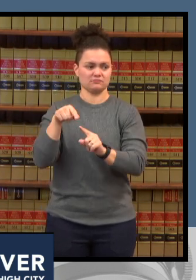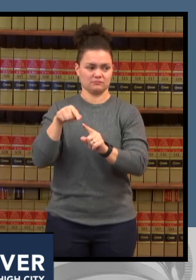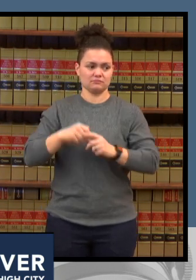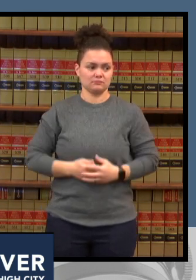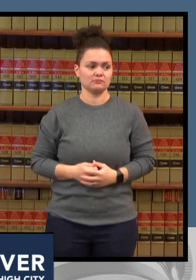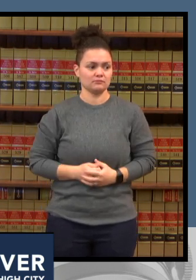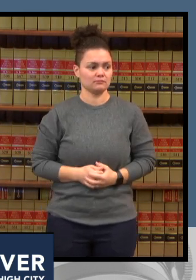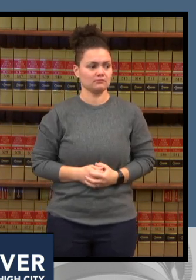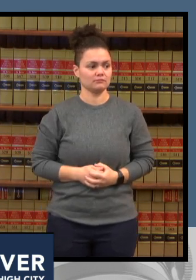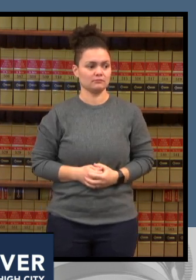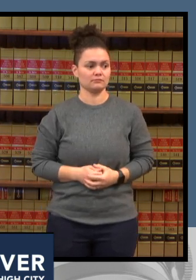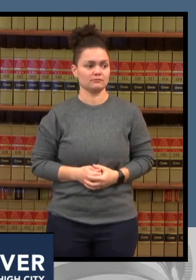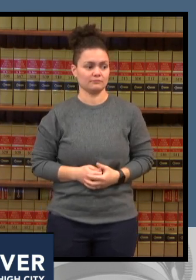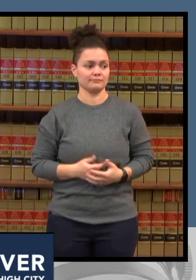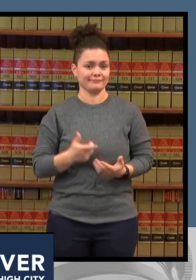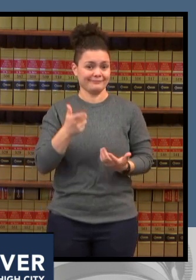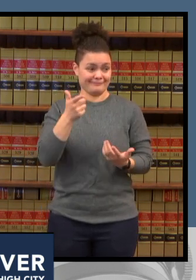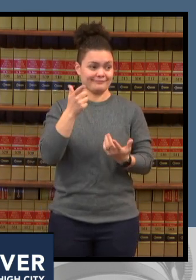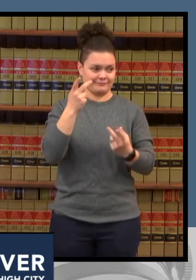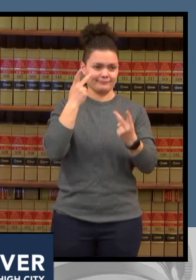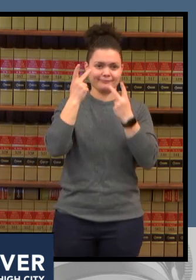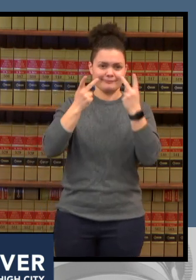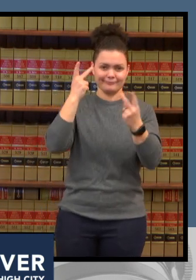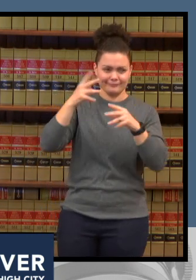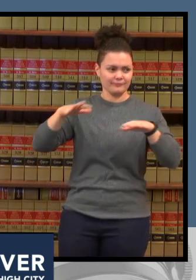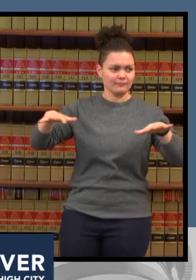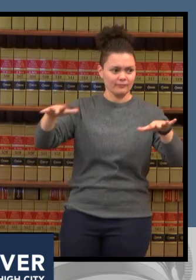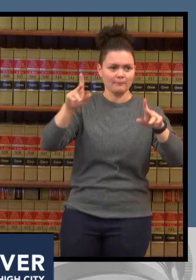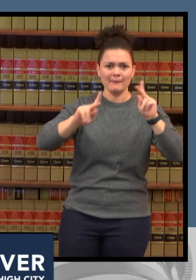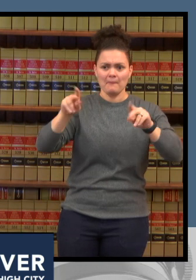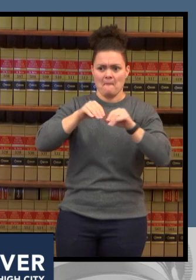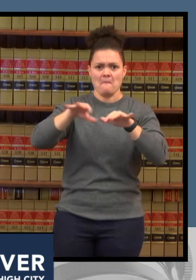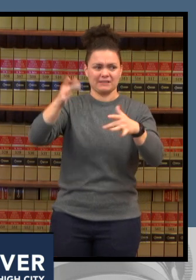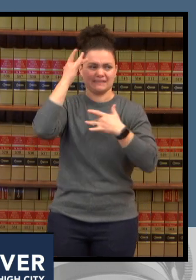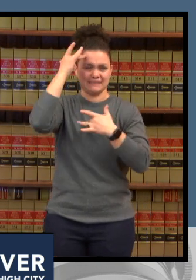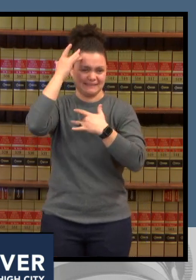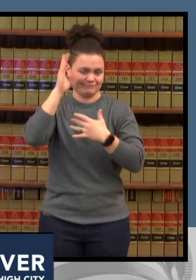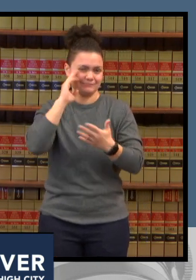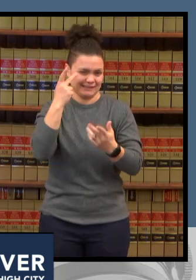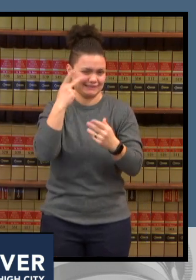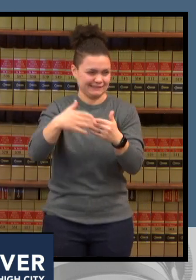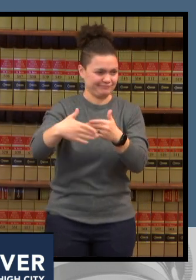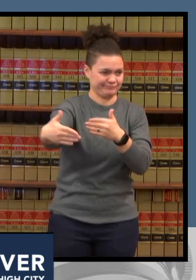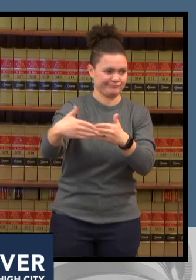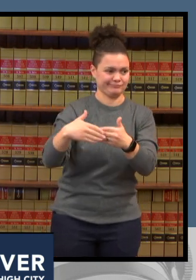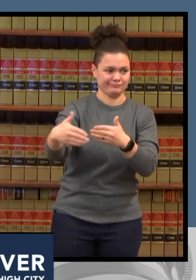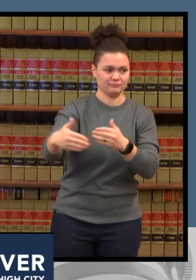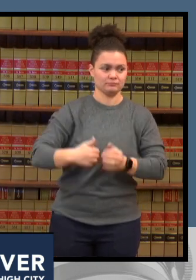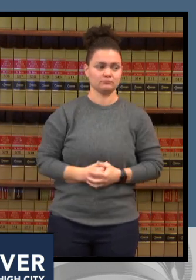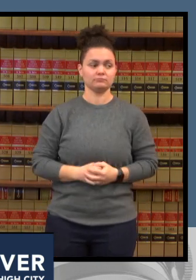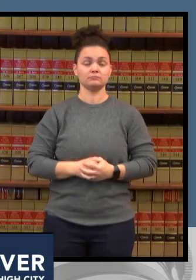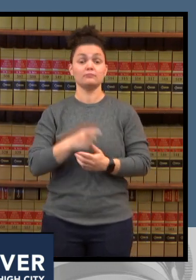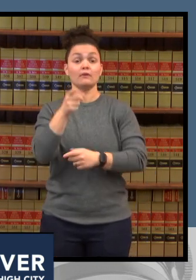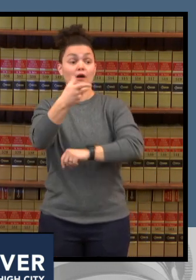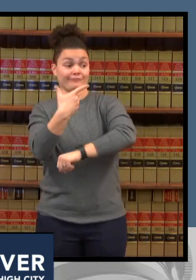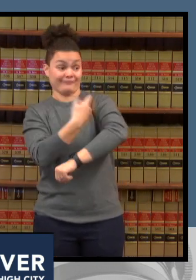mild cases asymptomatic cases even more likely if they're vaccinated but this virus with as